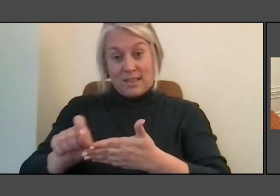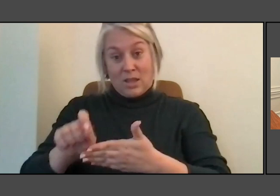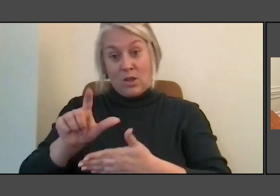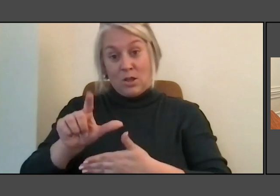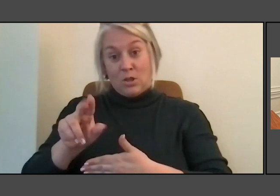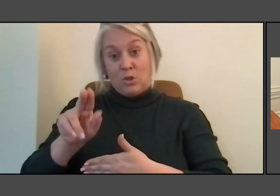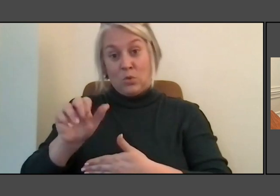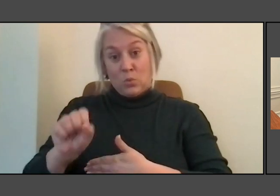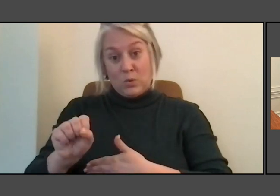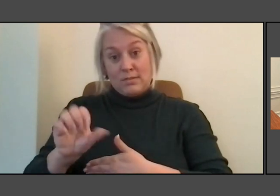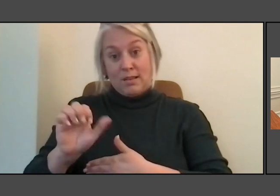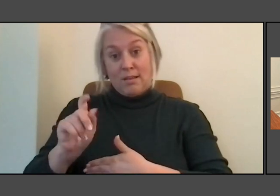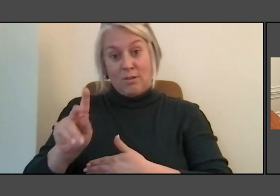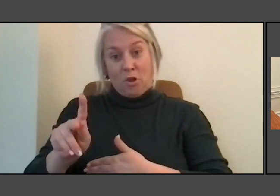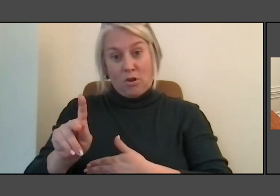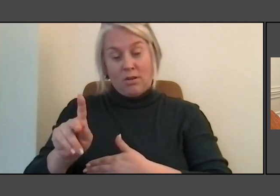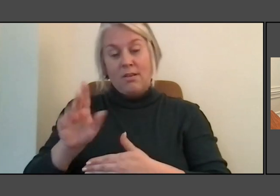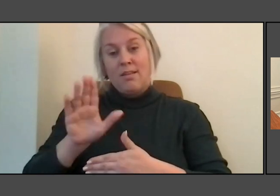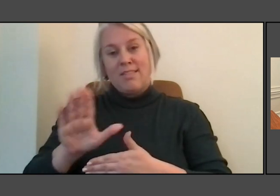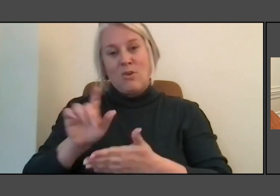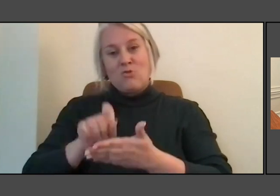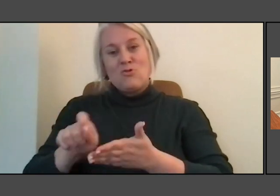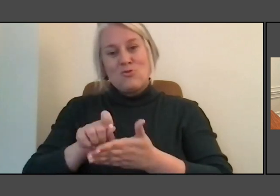And what we did was we took out and we put down